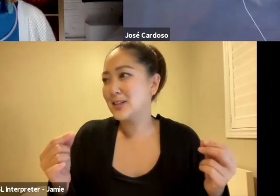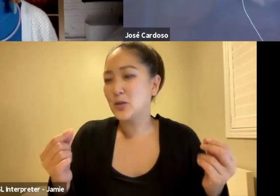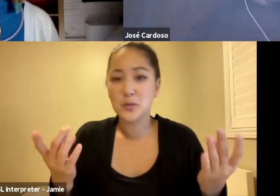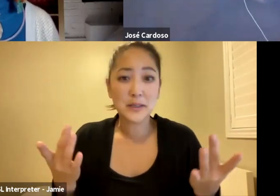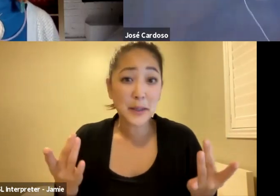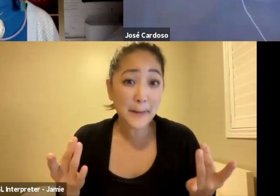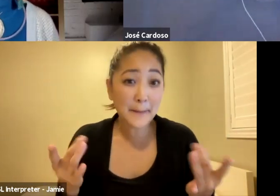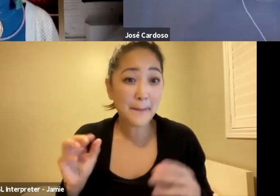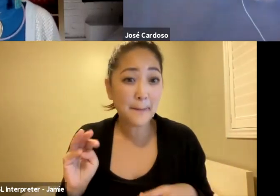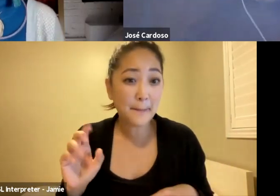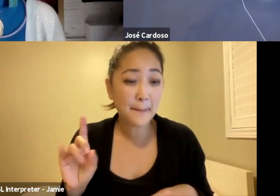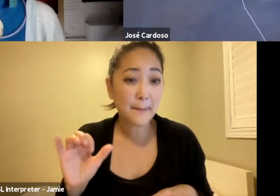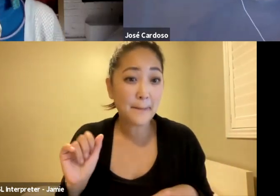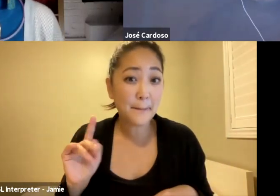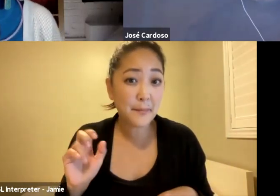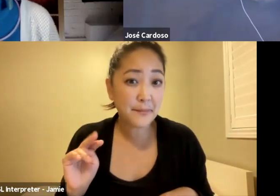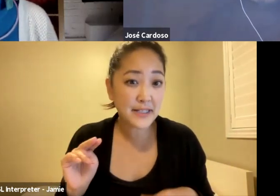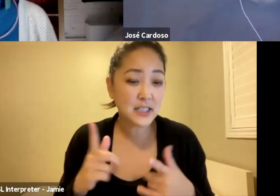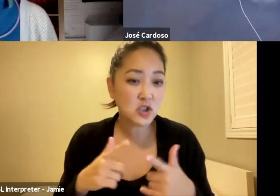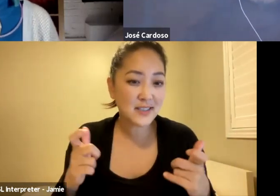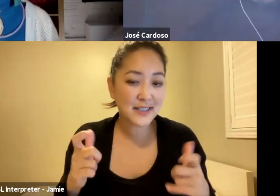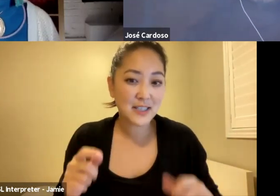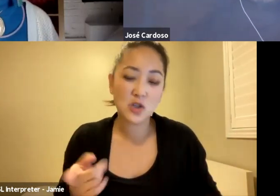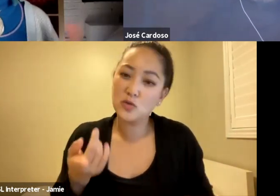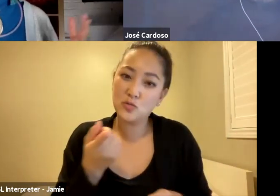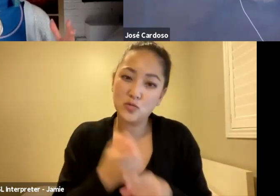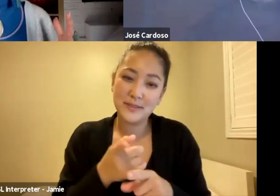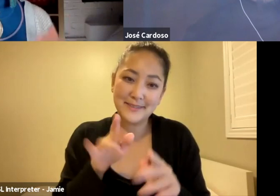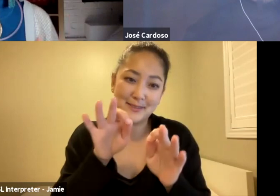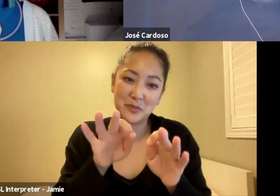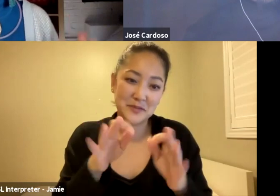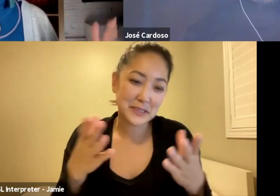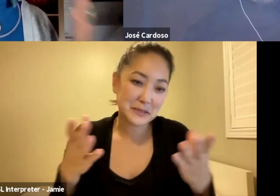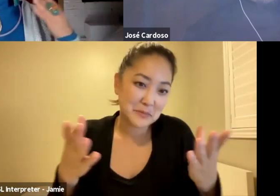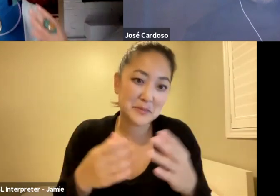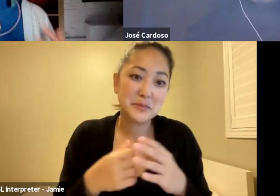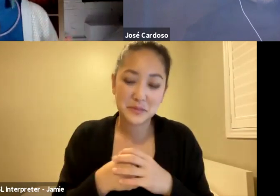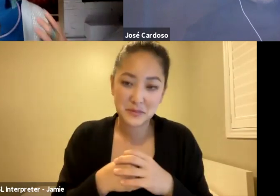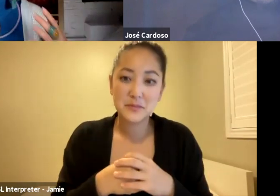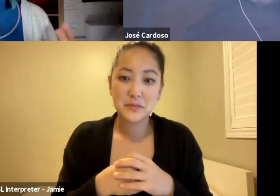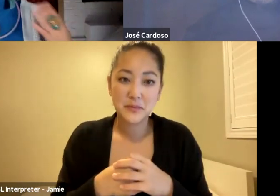I love that, though. It's perfect for the thoughts around the film is to travel inside, to get